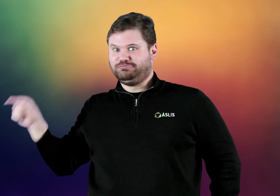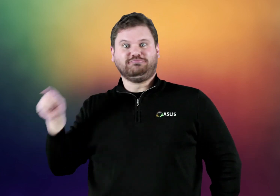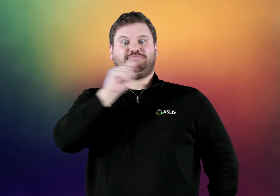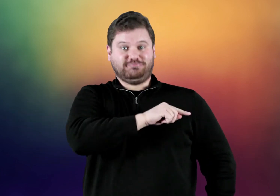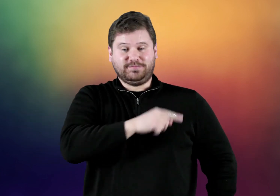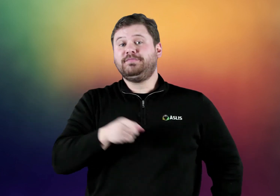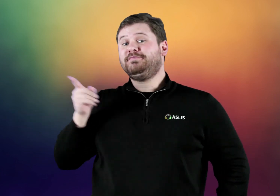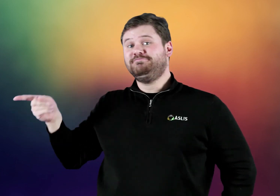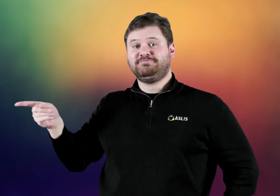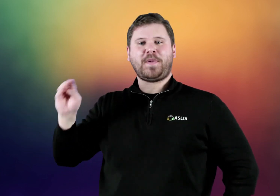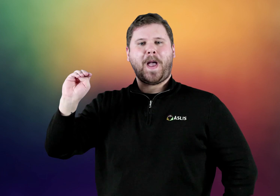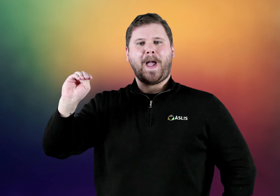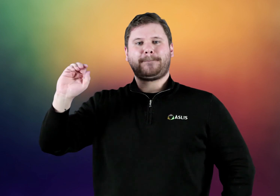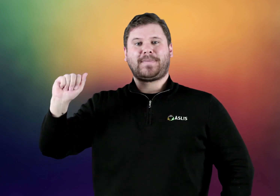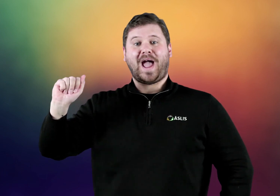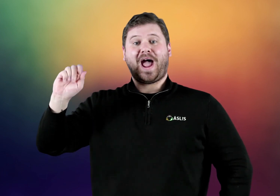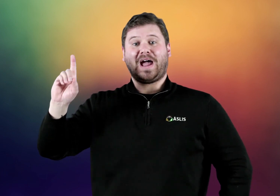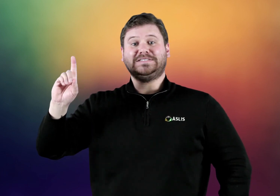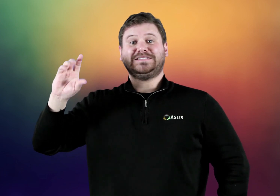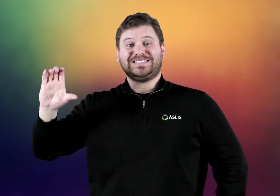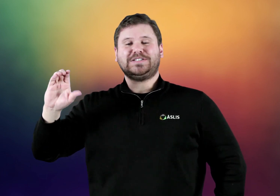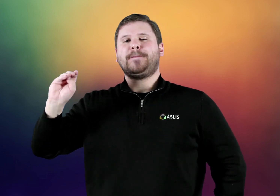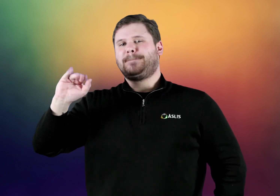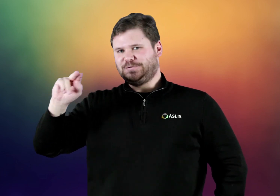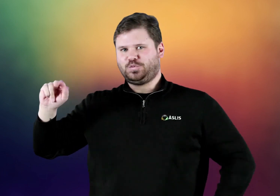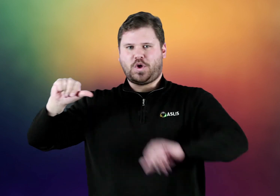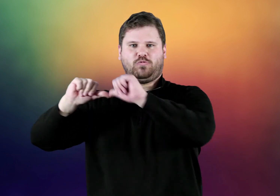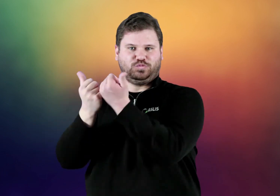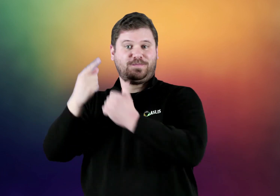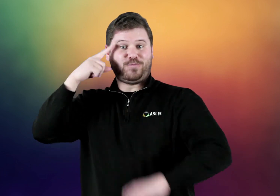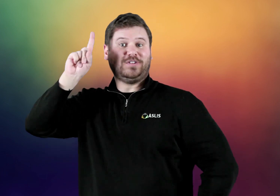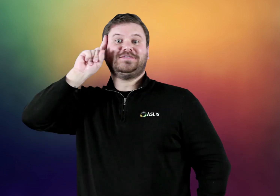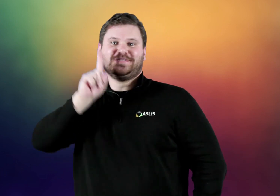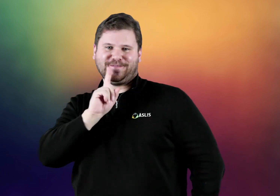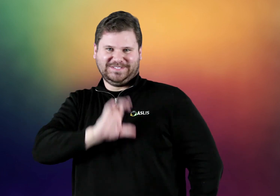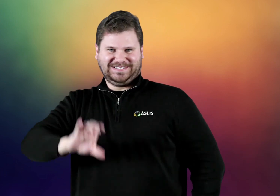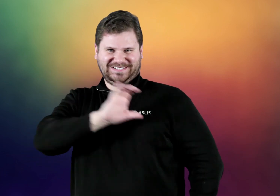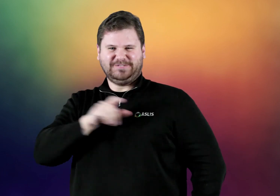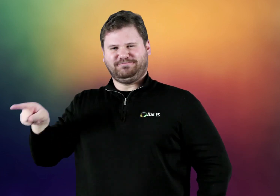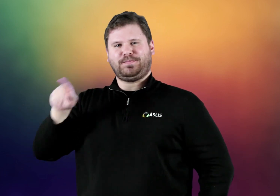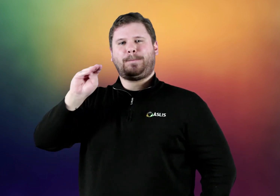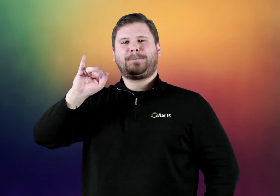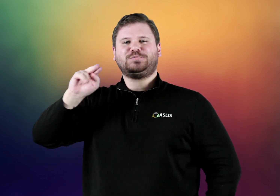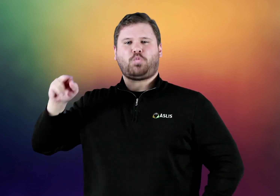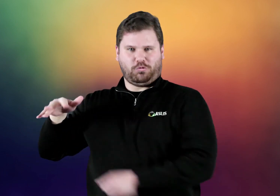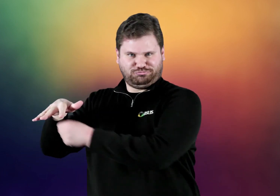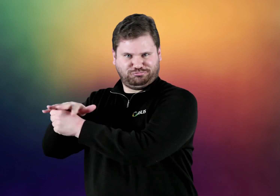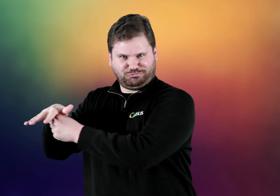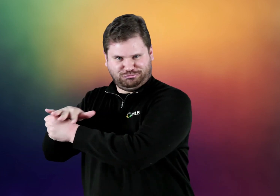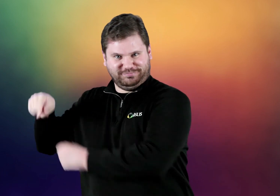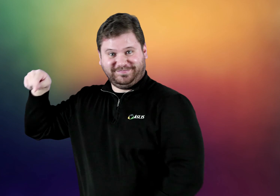And there are two other sponsors: MADC - Minnesota Association of Deaf Citizens - a local association.